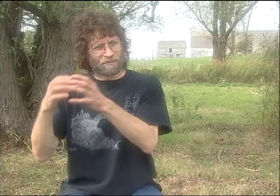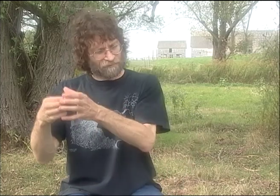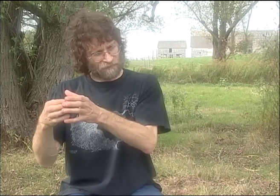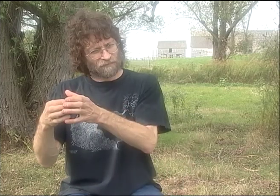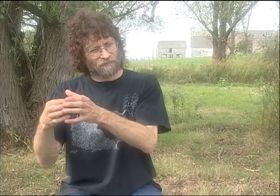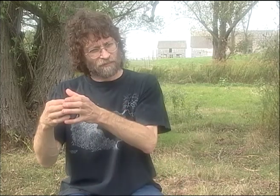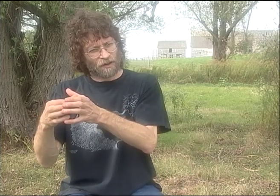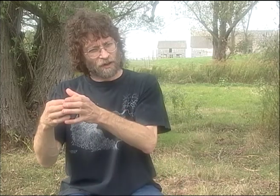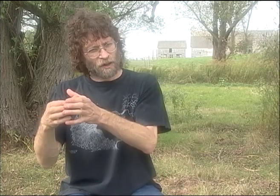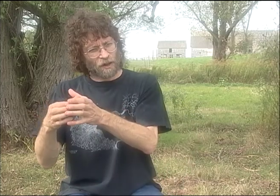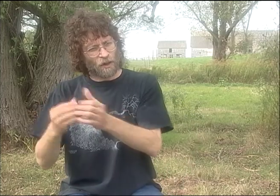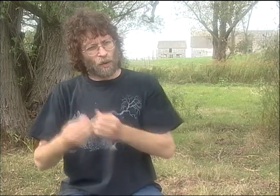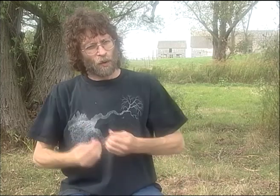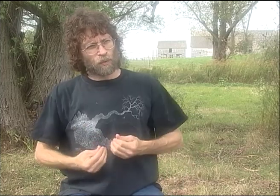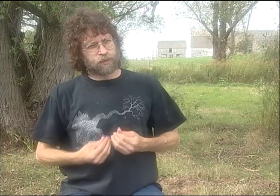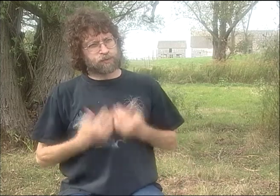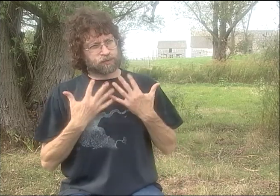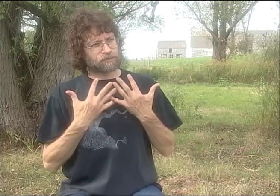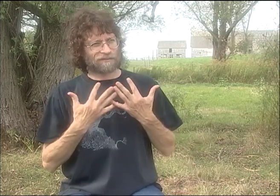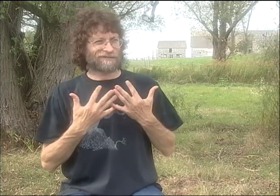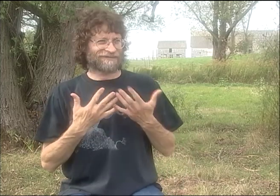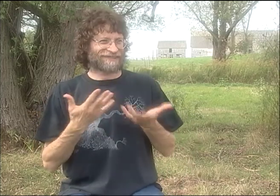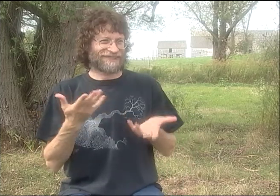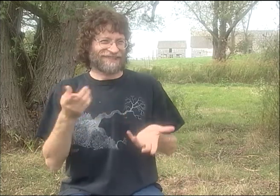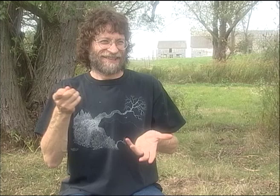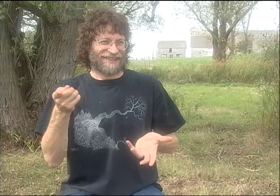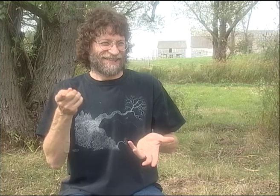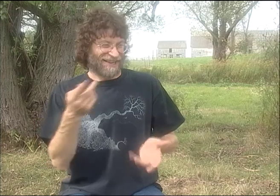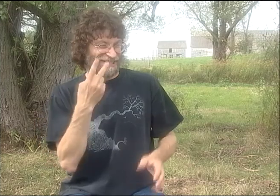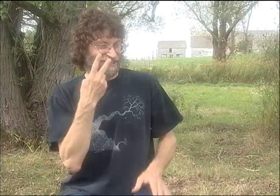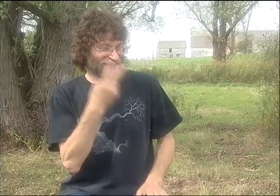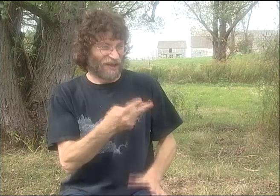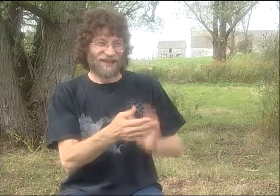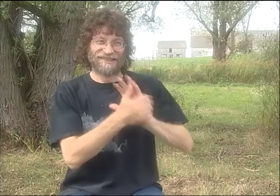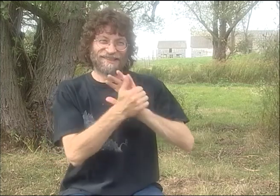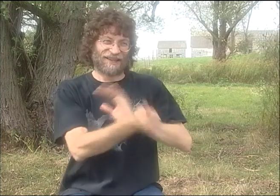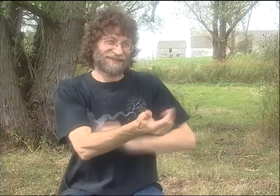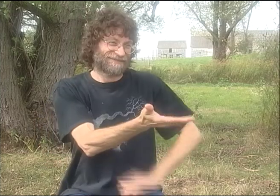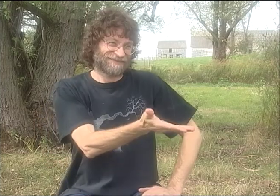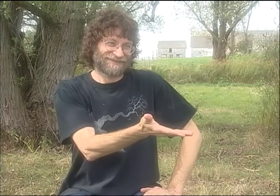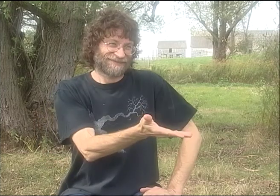I THINK THAT THESE OLDER, MORE-ESTABLISHED POETS